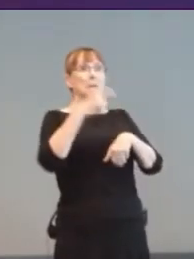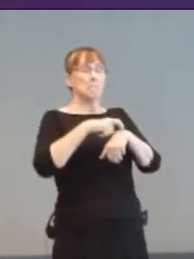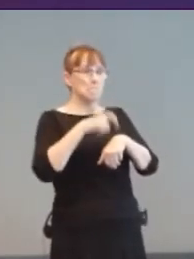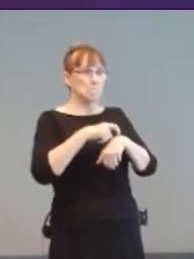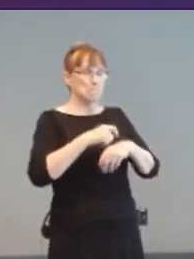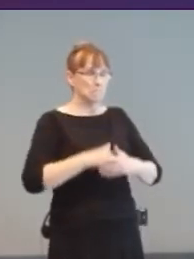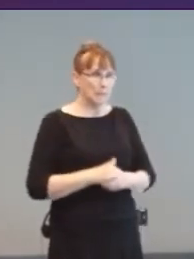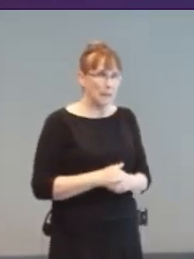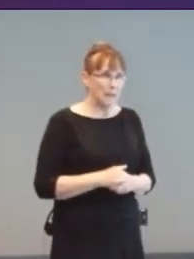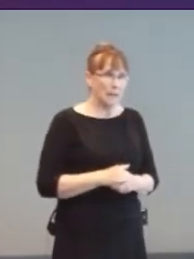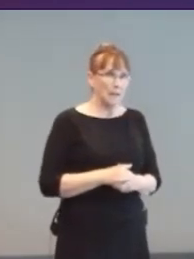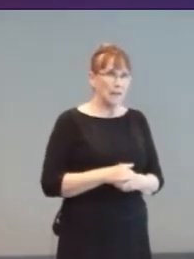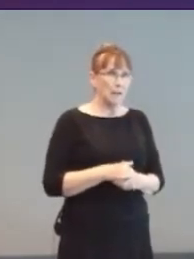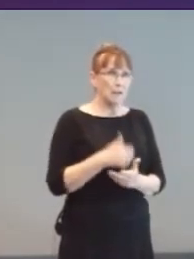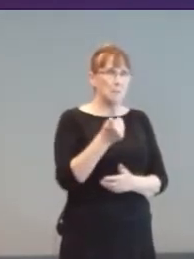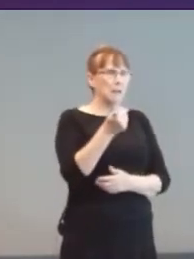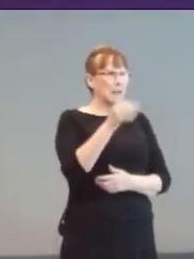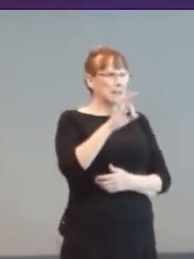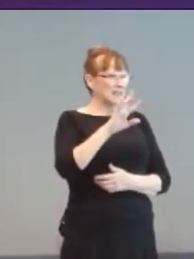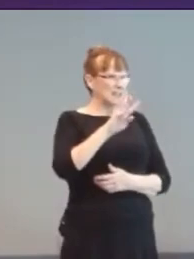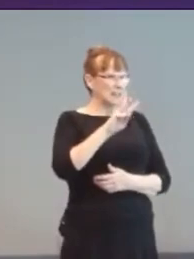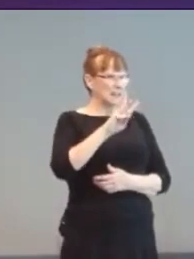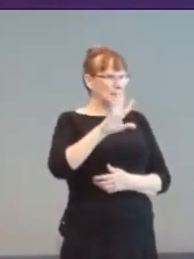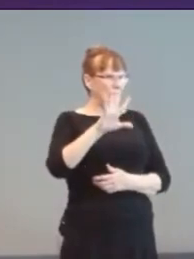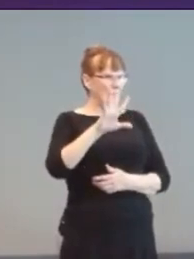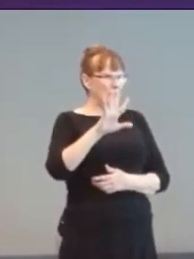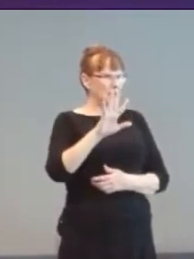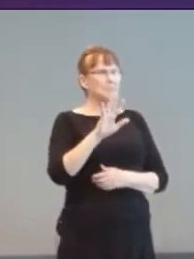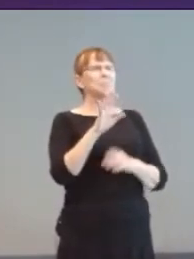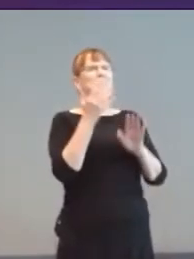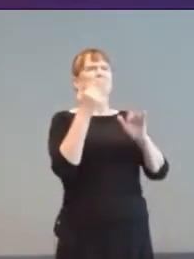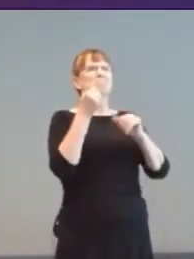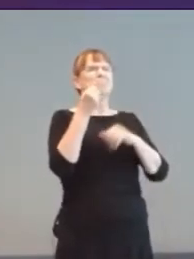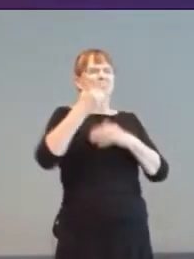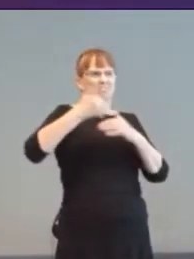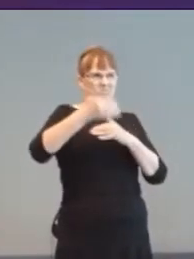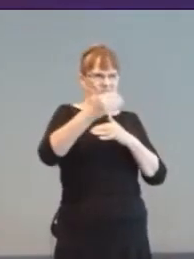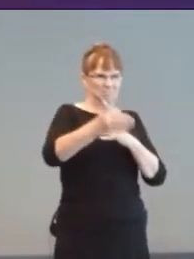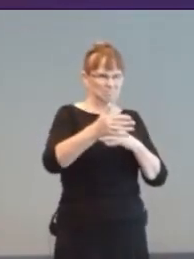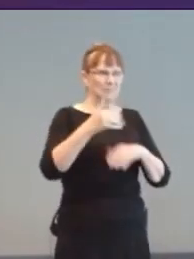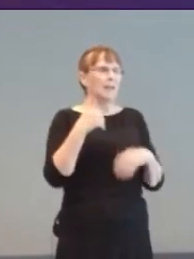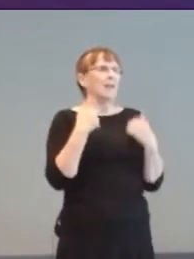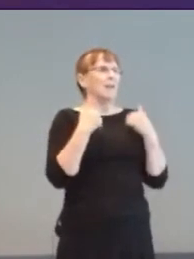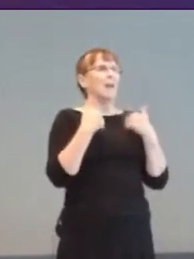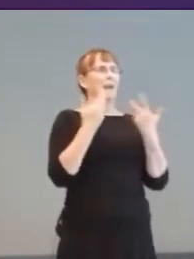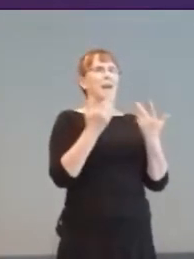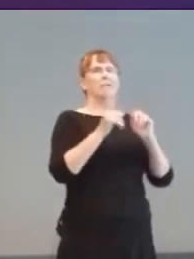computers and 100s of games highly accessible to one-switch users too.